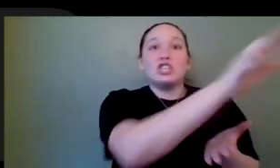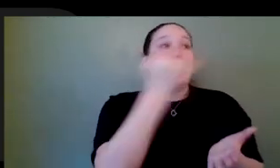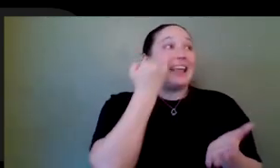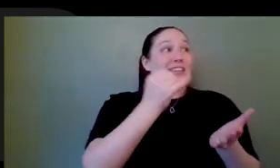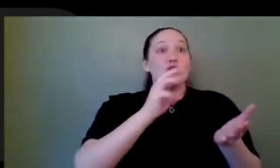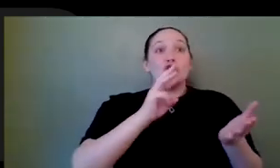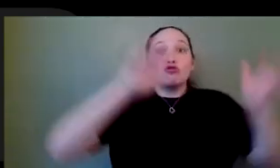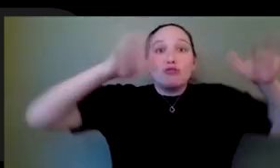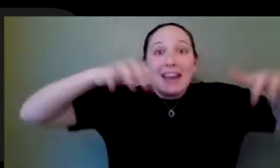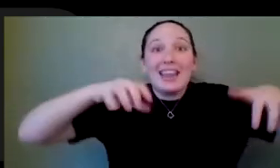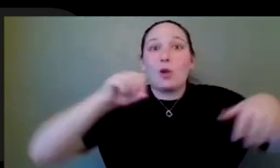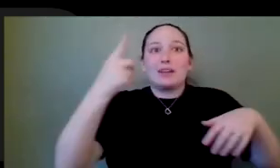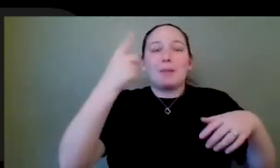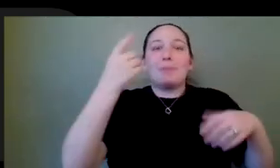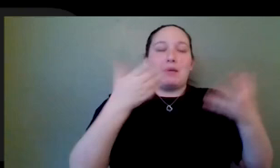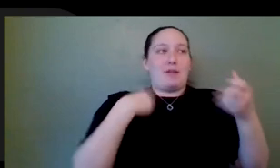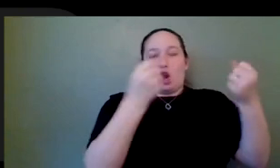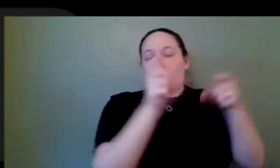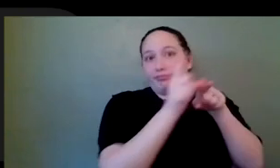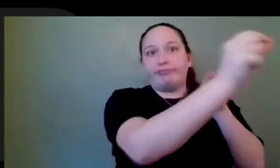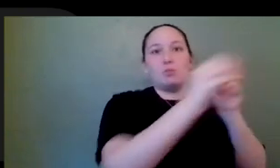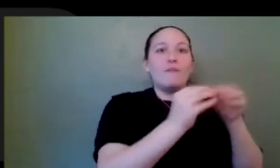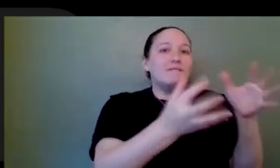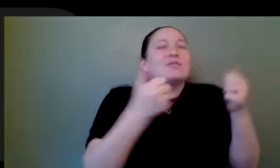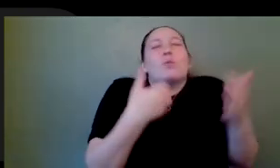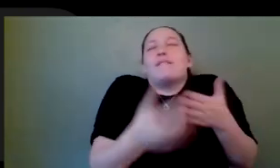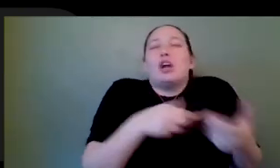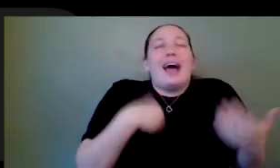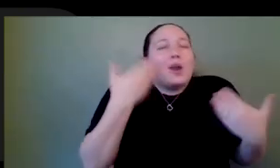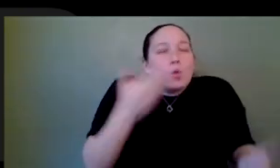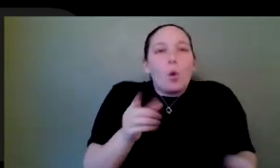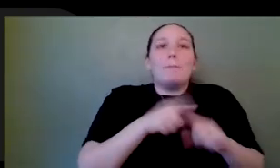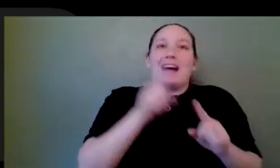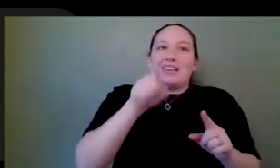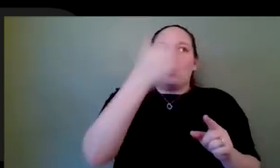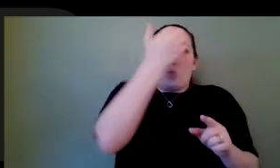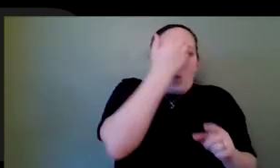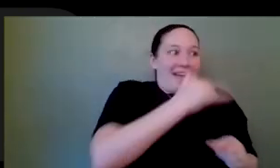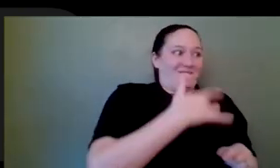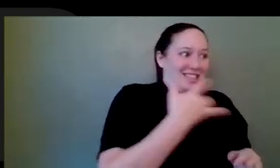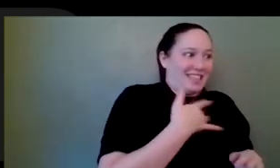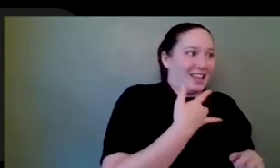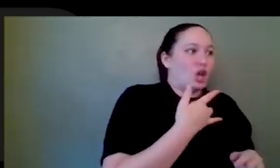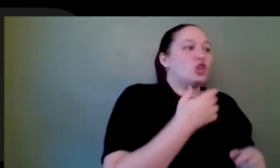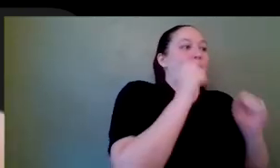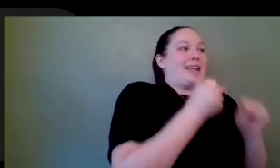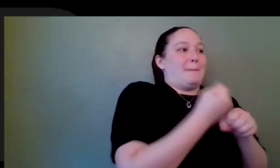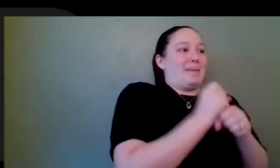that in my game in order for my game to be believable. So you need to go to all the level of details you can think of to just have information